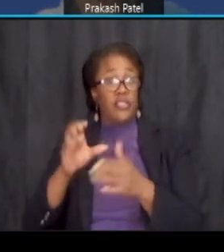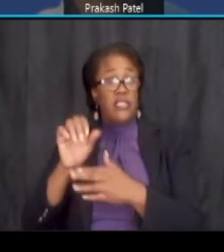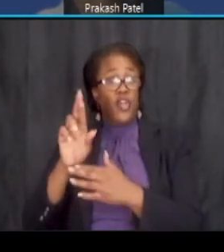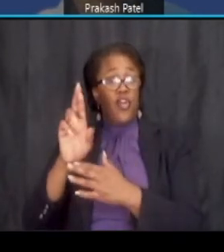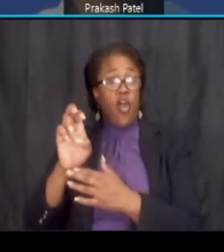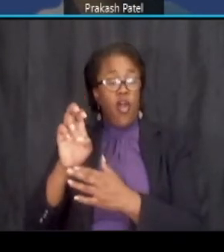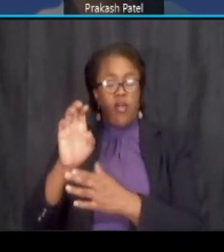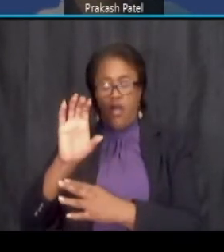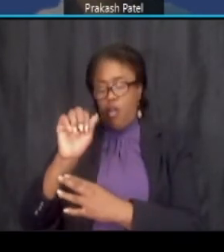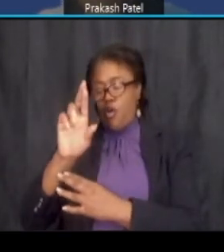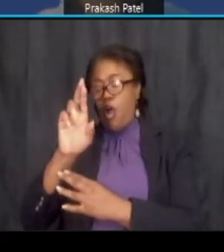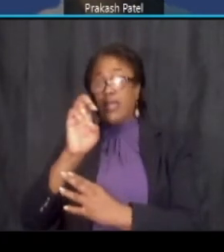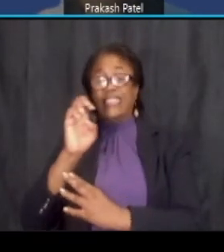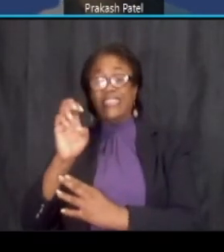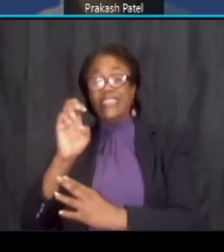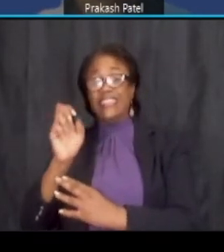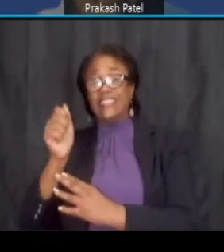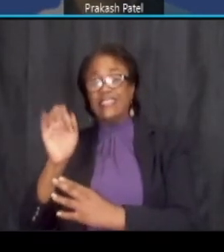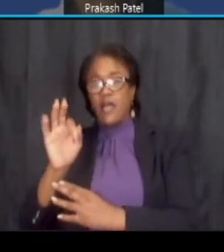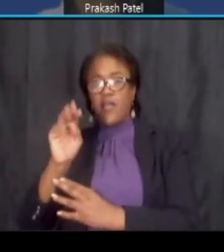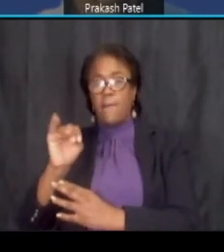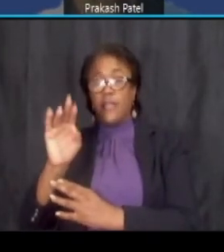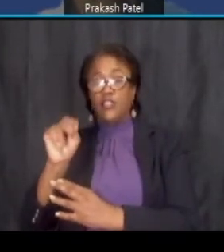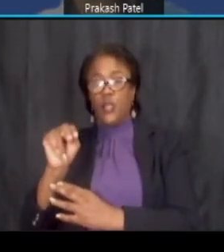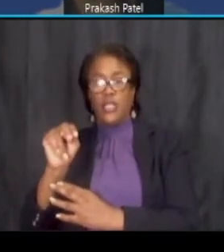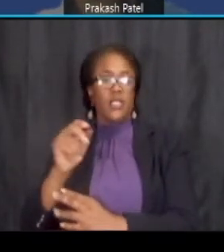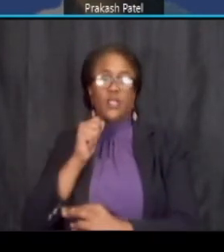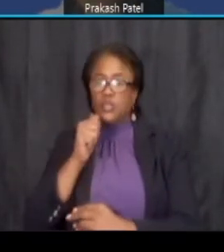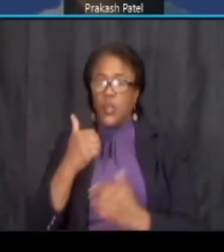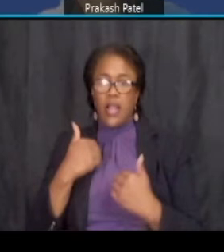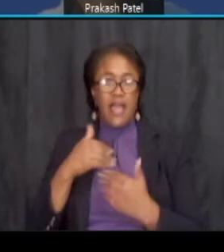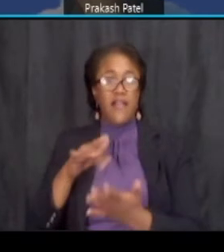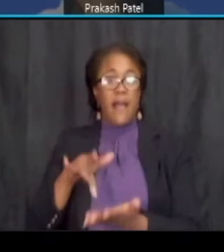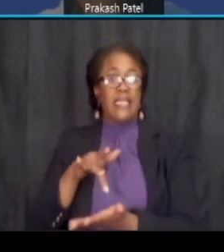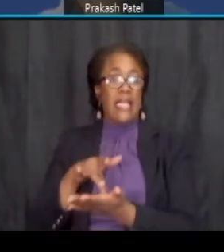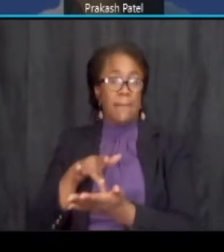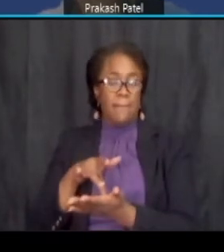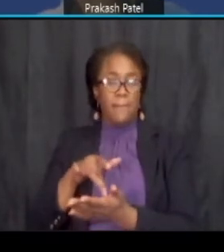east of minnesota anywhere we do not have a medium that's where we have a 12 foot plane